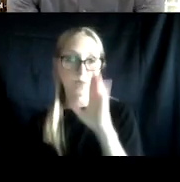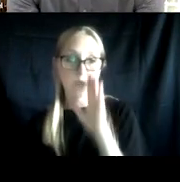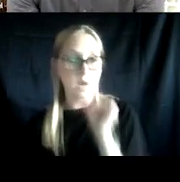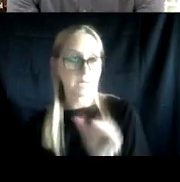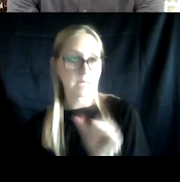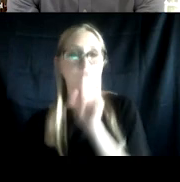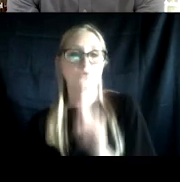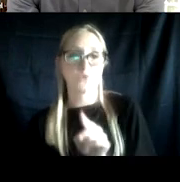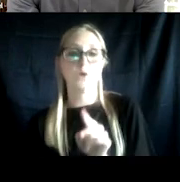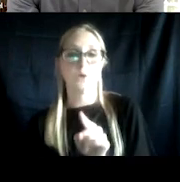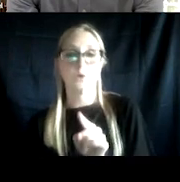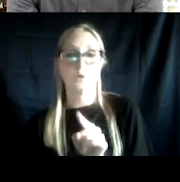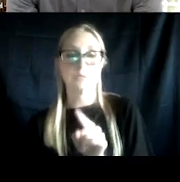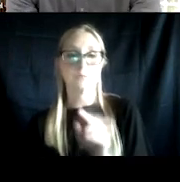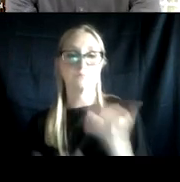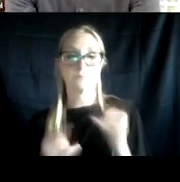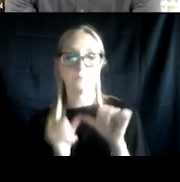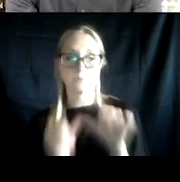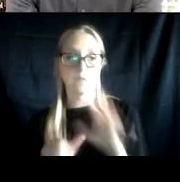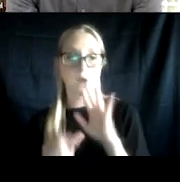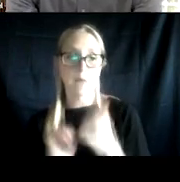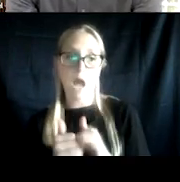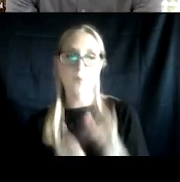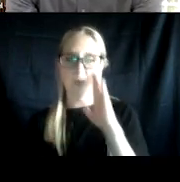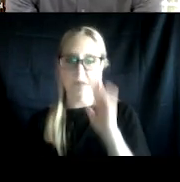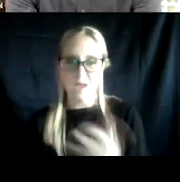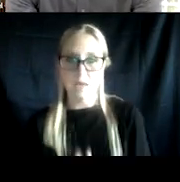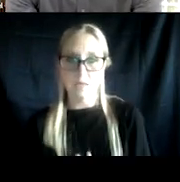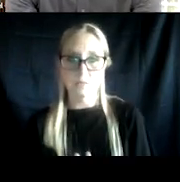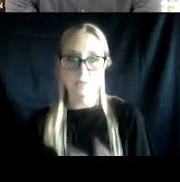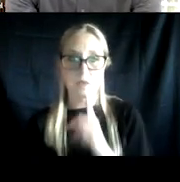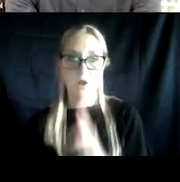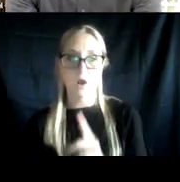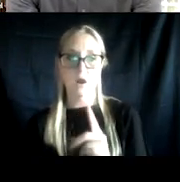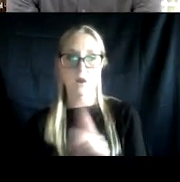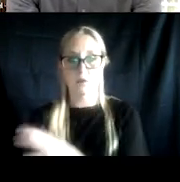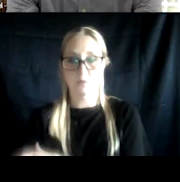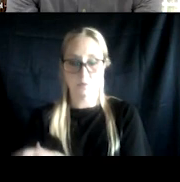So let's talk a little bit more about how we know that. So there are clinical practice guidelines of du jour